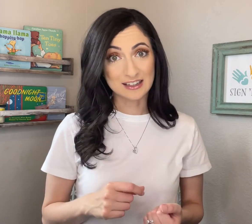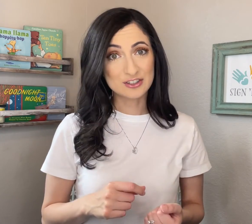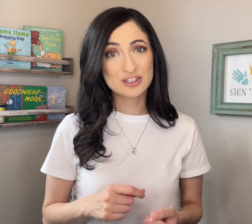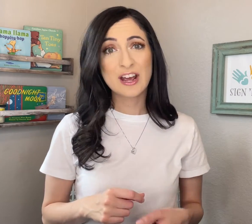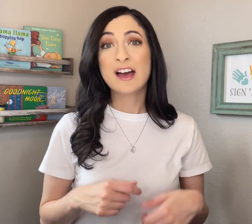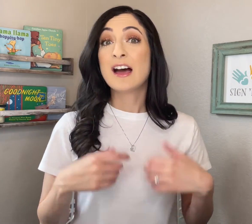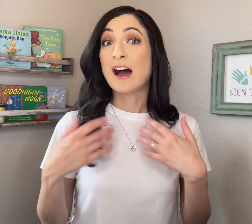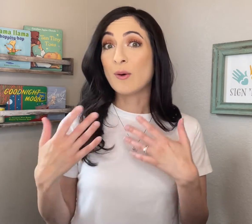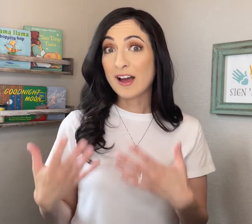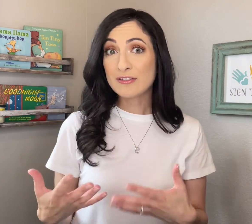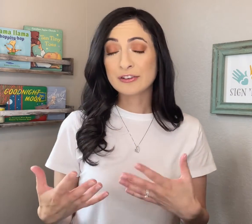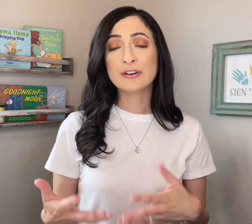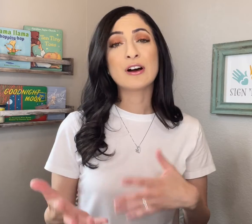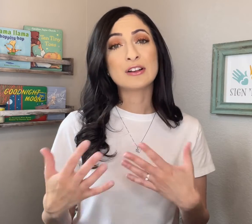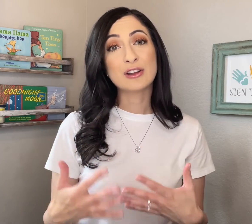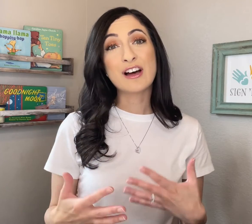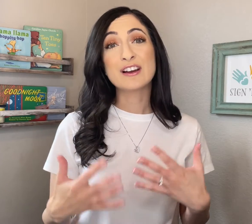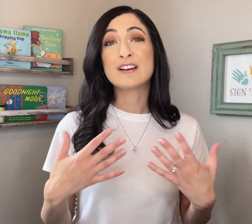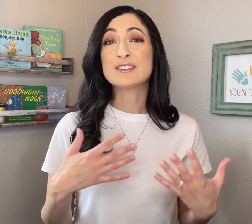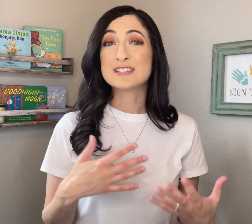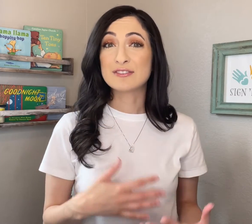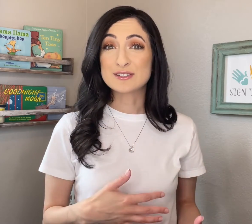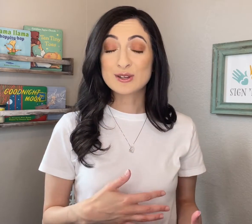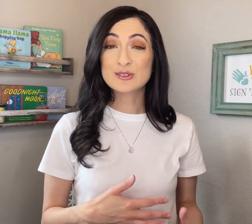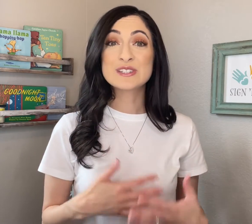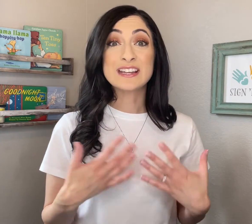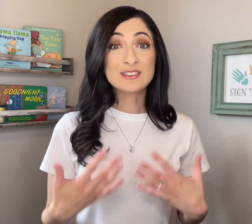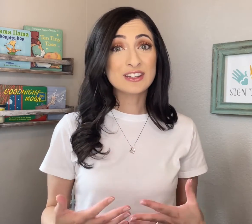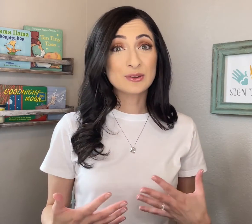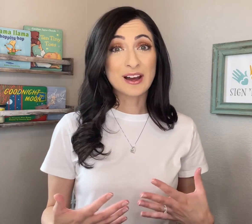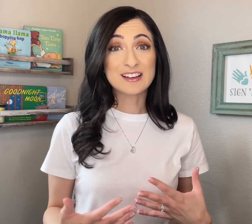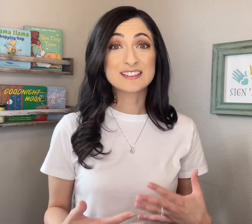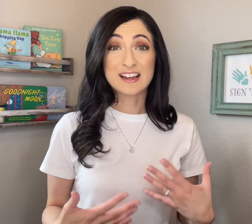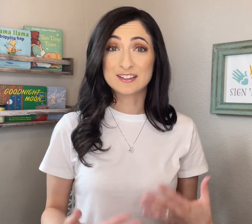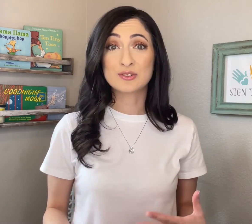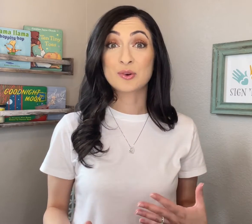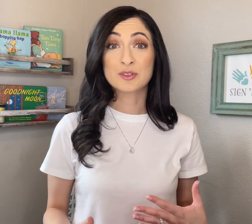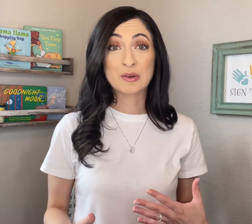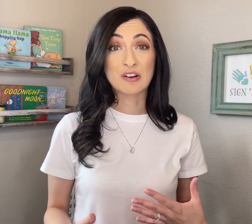However, a lot of Deaf adults in the U.S and in North America